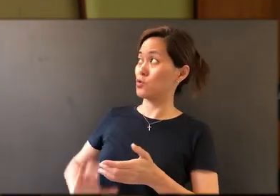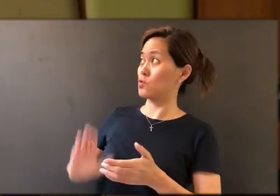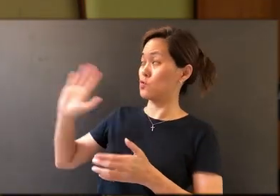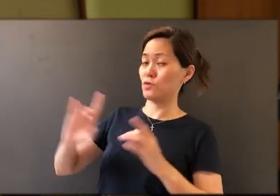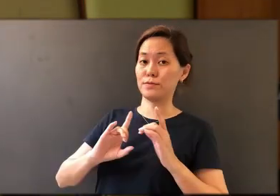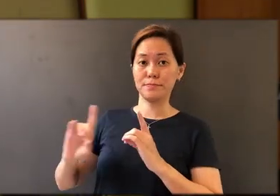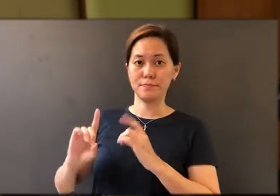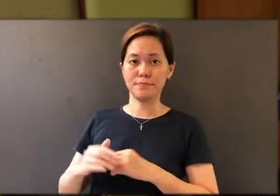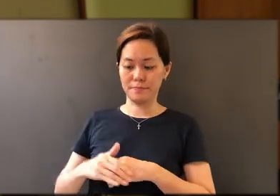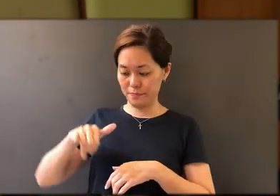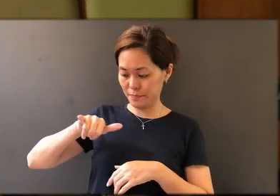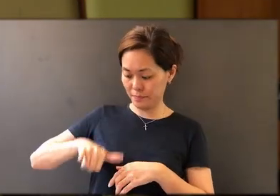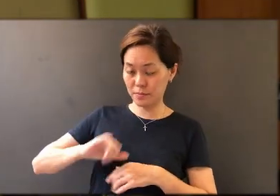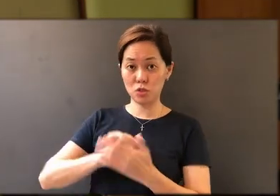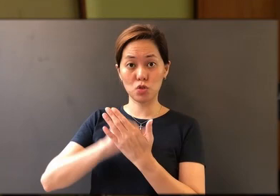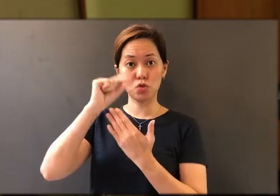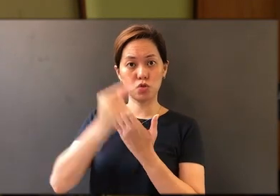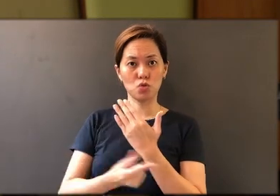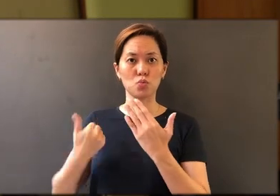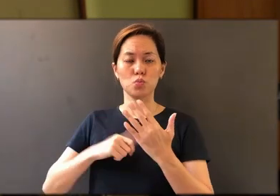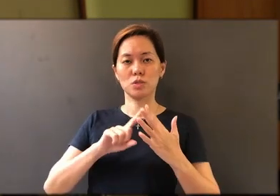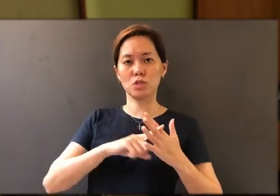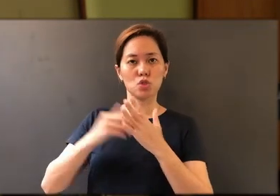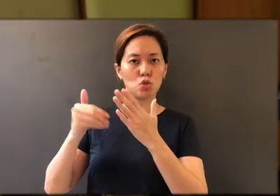we will embark on a new series based on the Book of